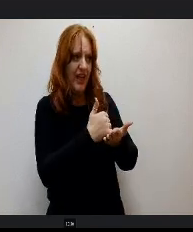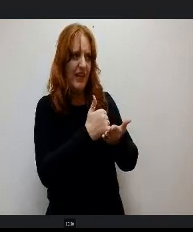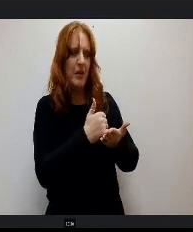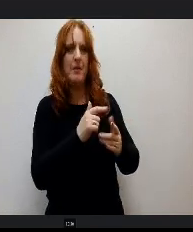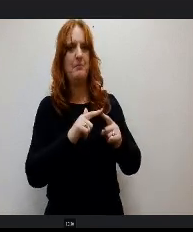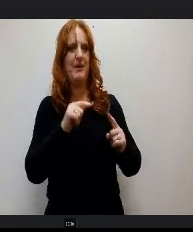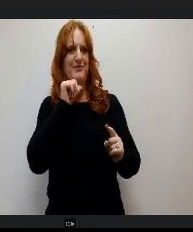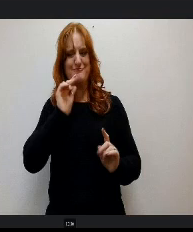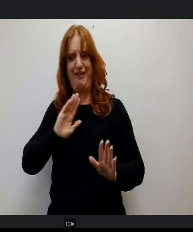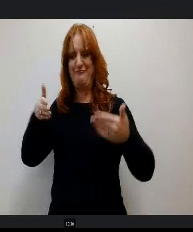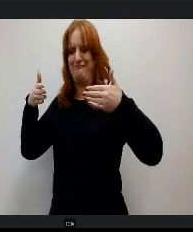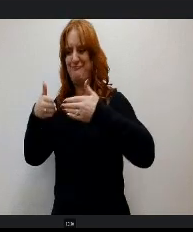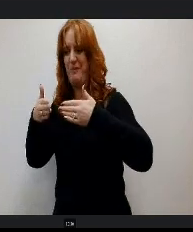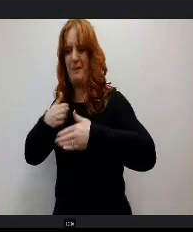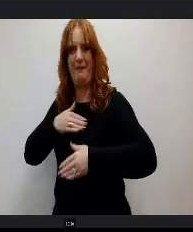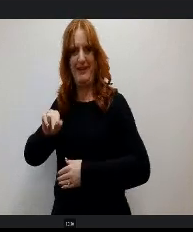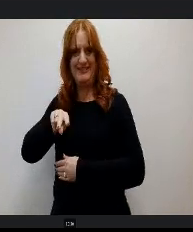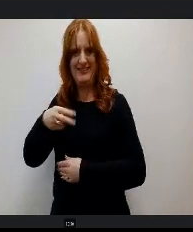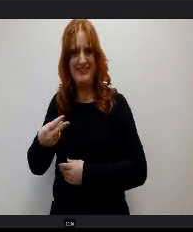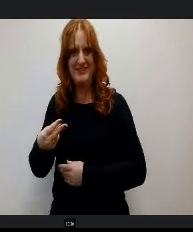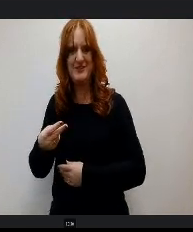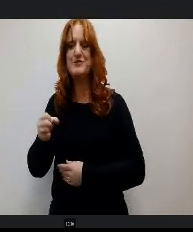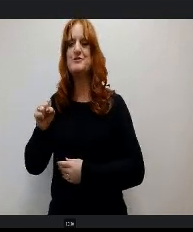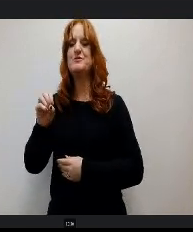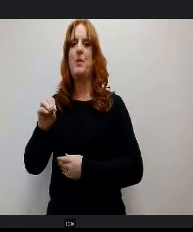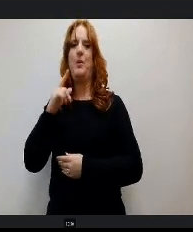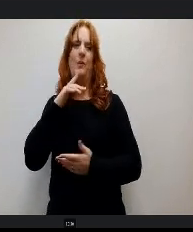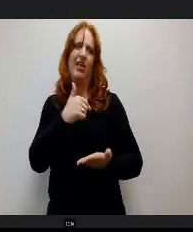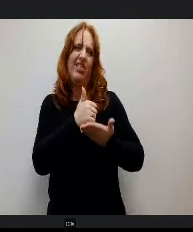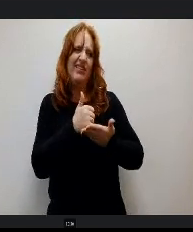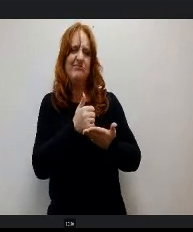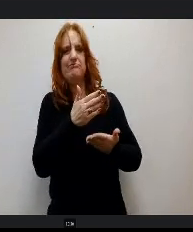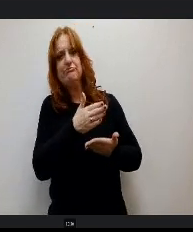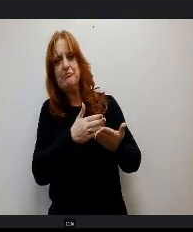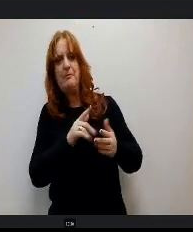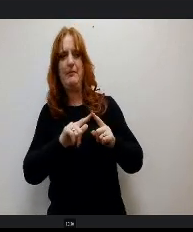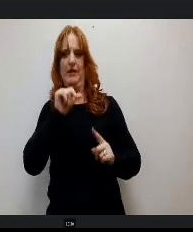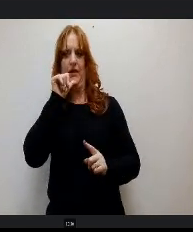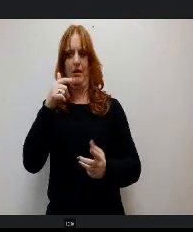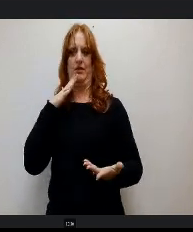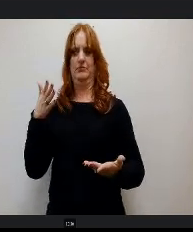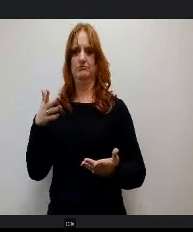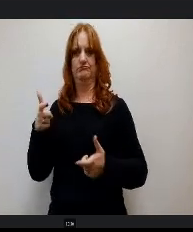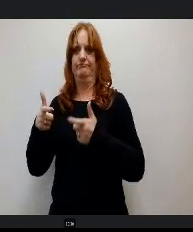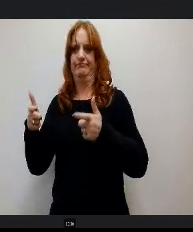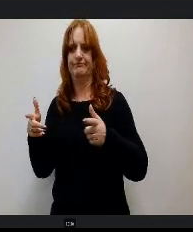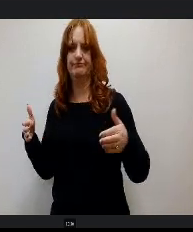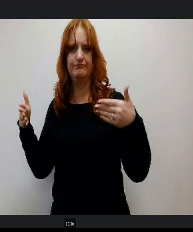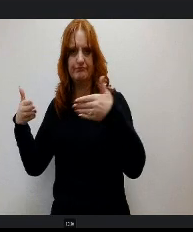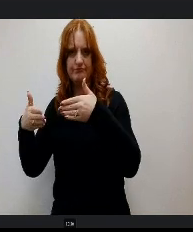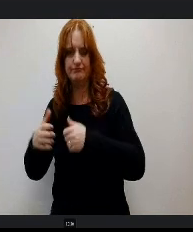dyslexia. So it helped a little, but not towards the main root of my problem when I was in